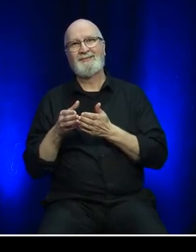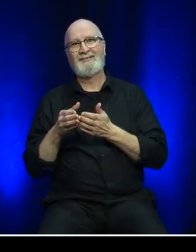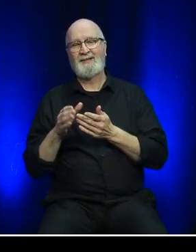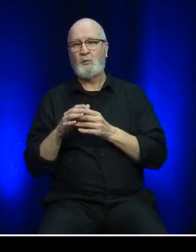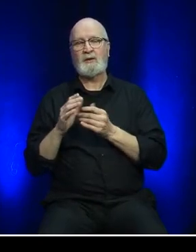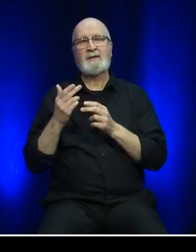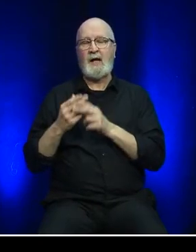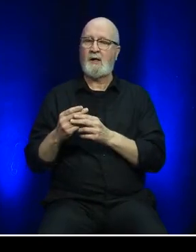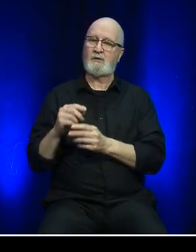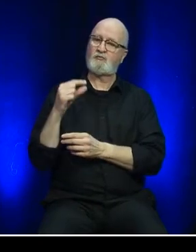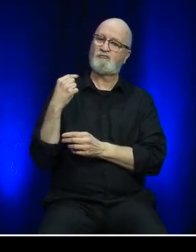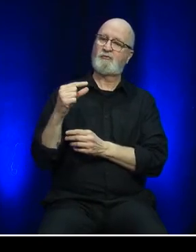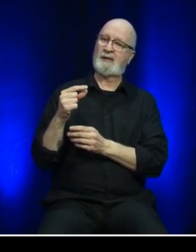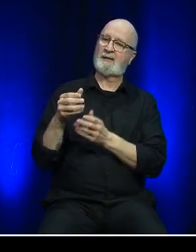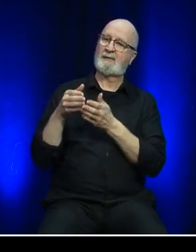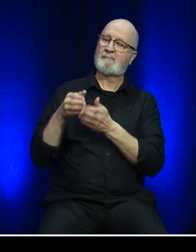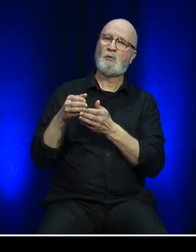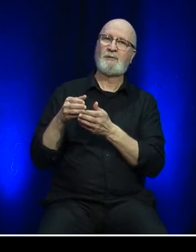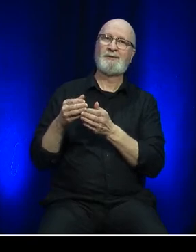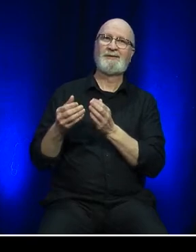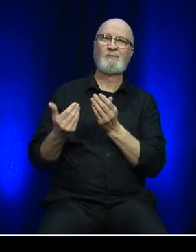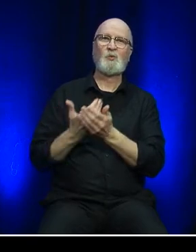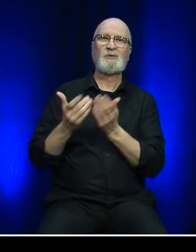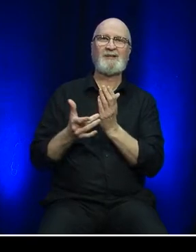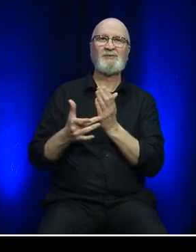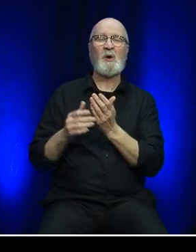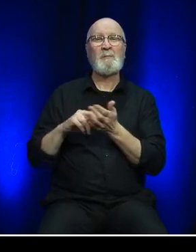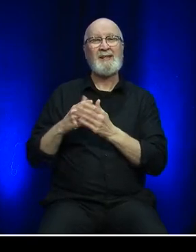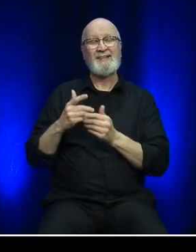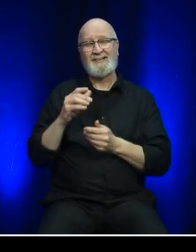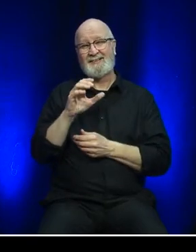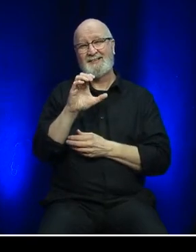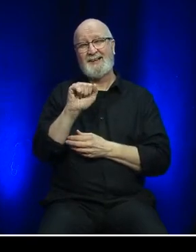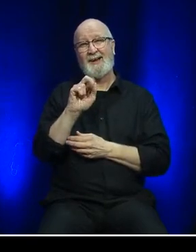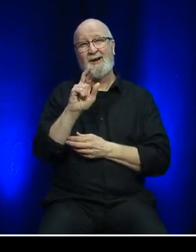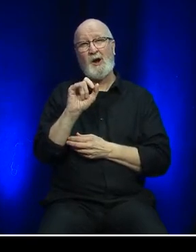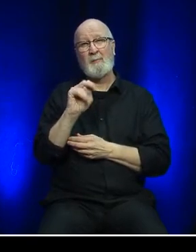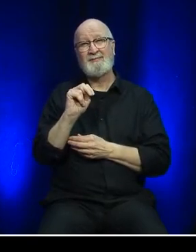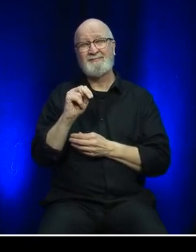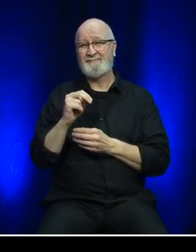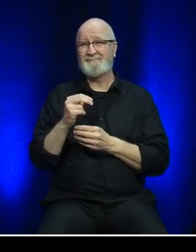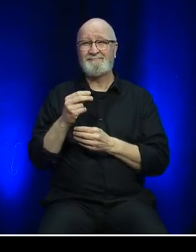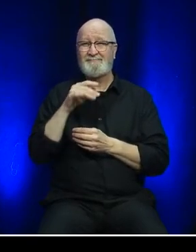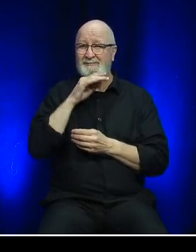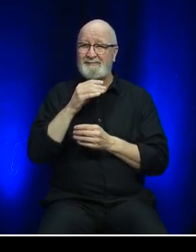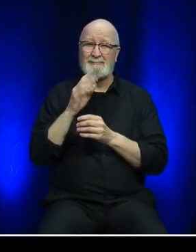ship technology focusing on reducing our carbon footprint and reducing underwater radiant noise